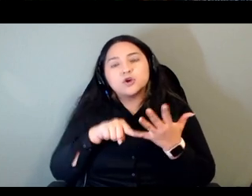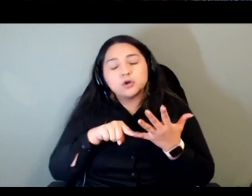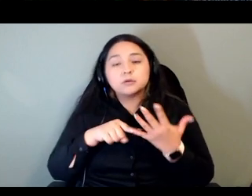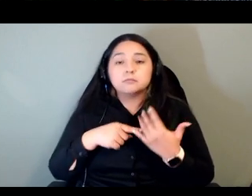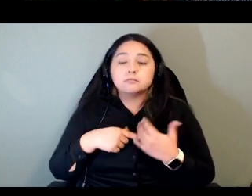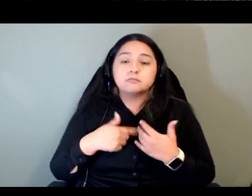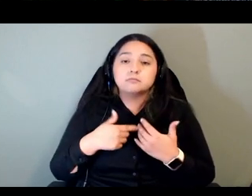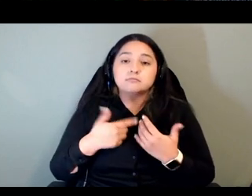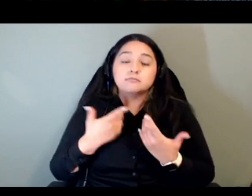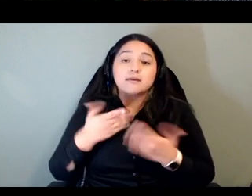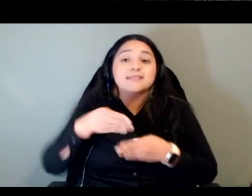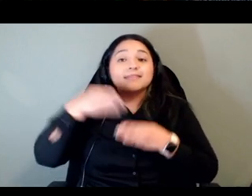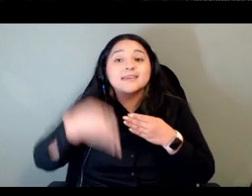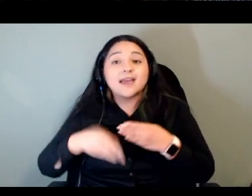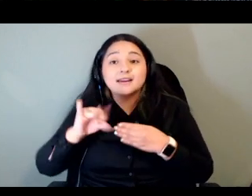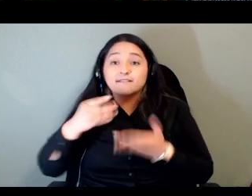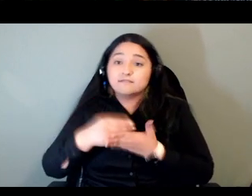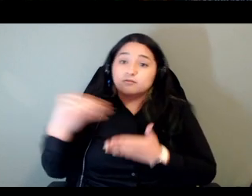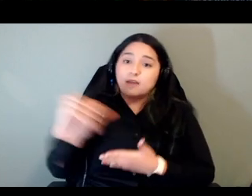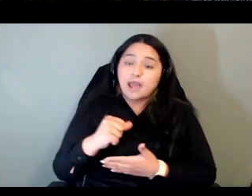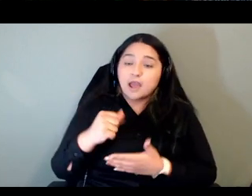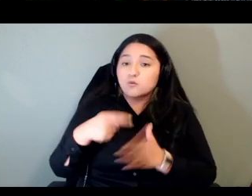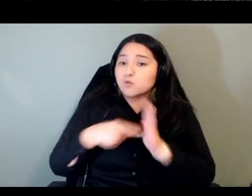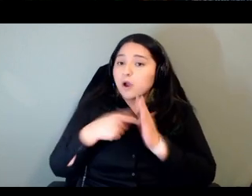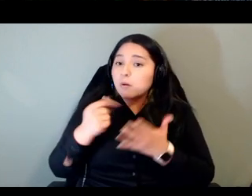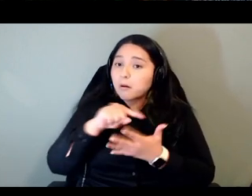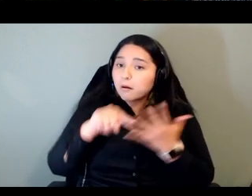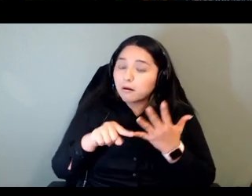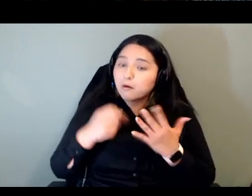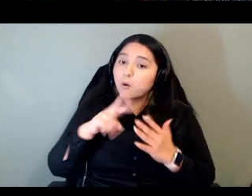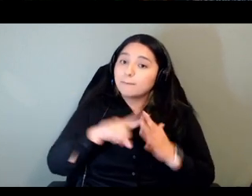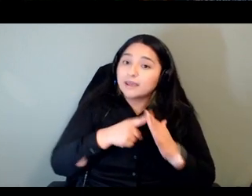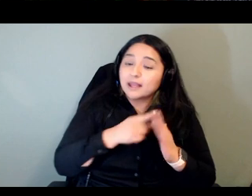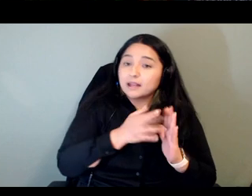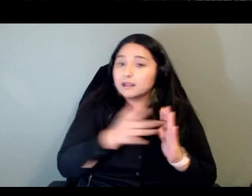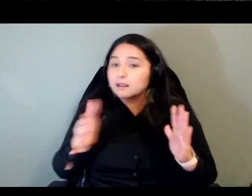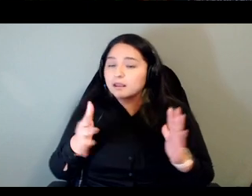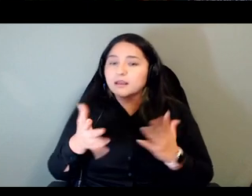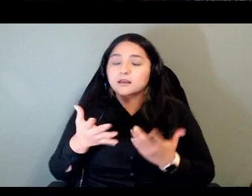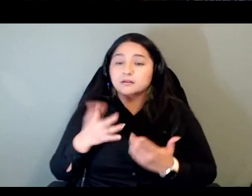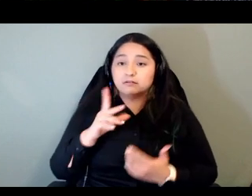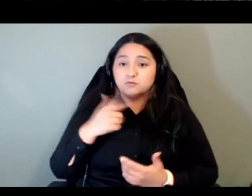throughout the grant do we need to deposit our language into a repository and then going